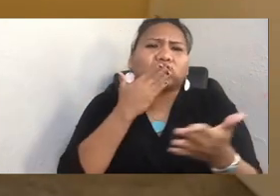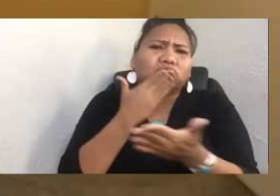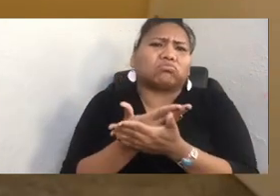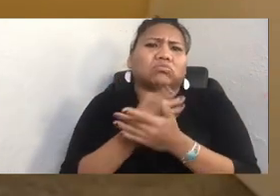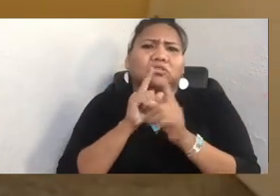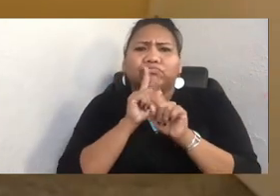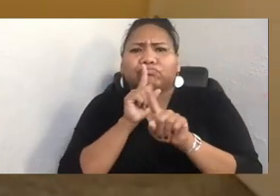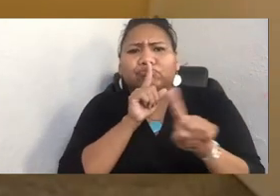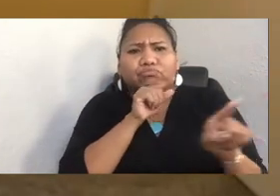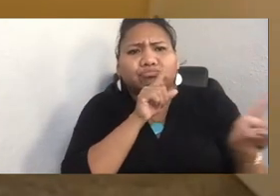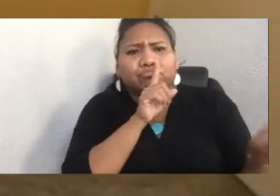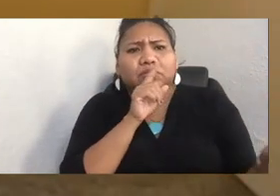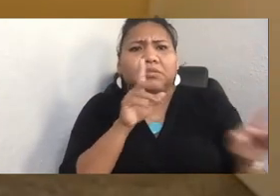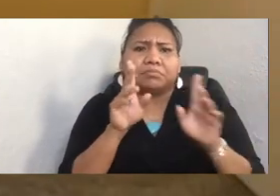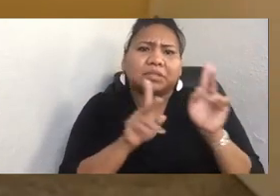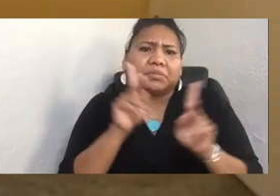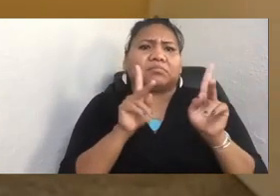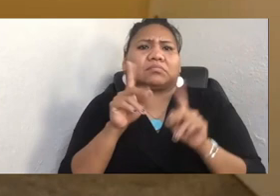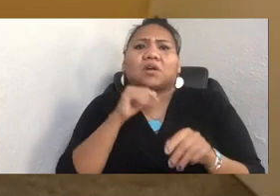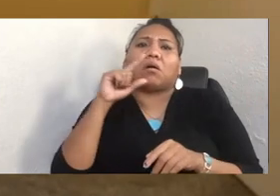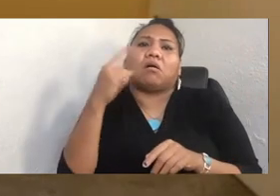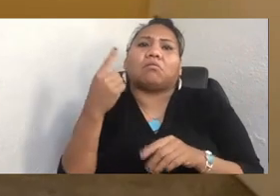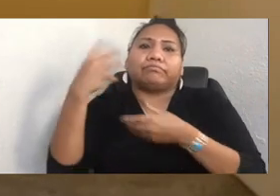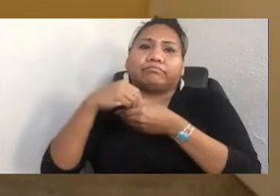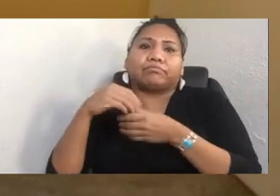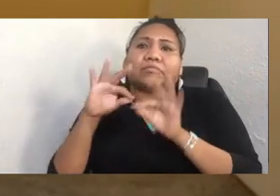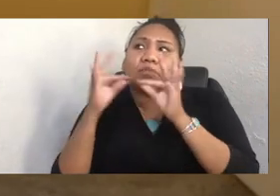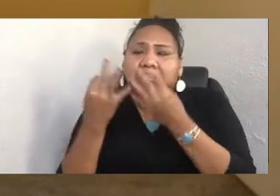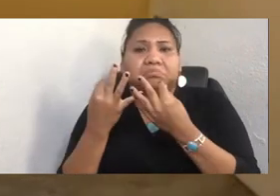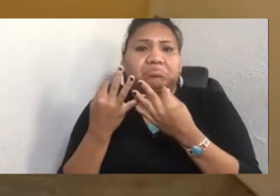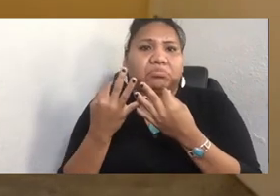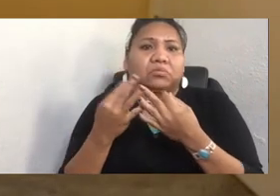people that look like us. And so I would encourage people to do that work.